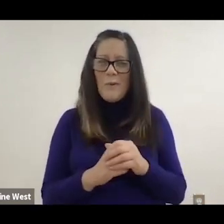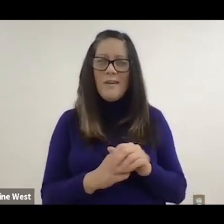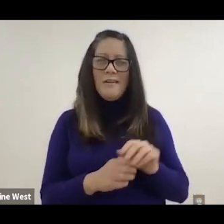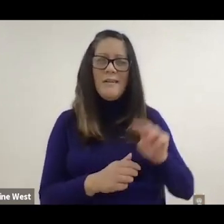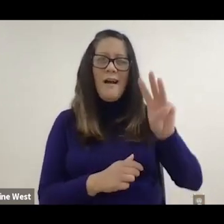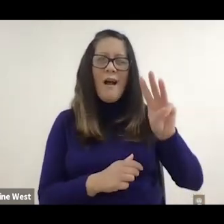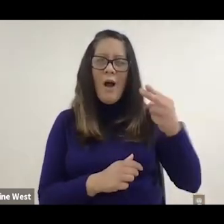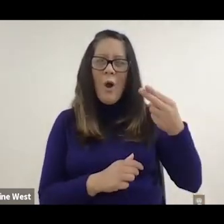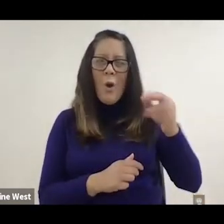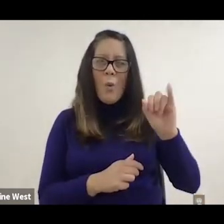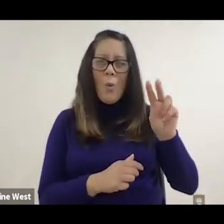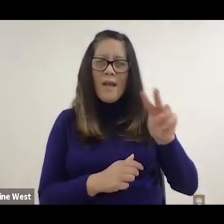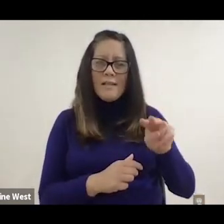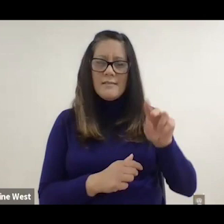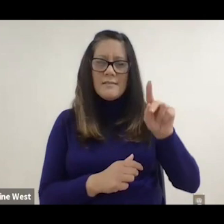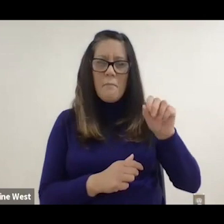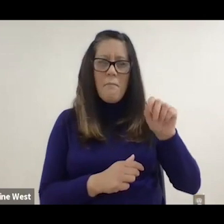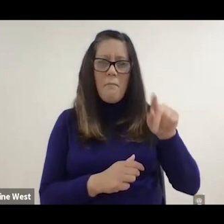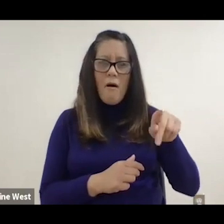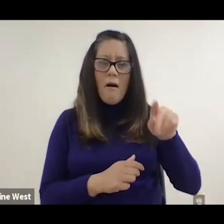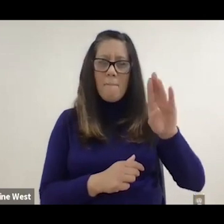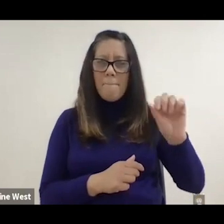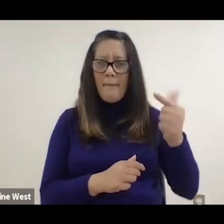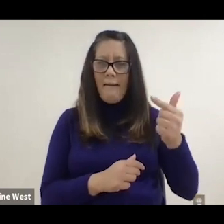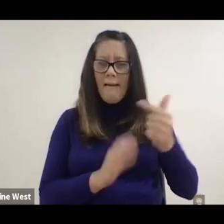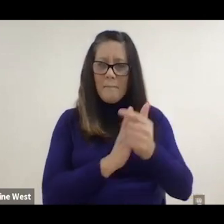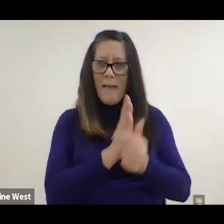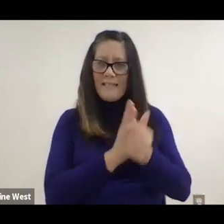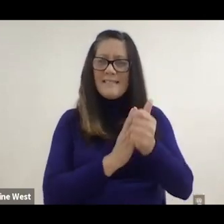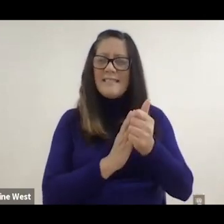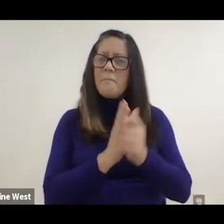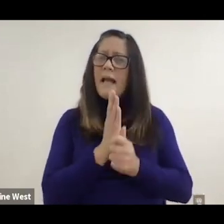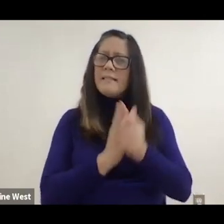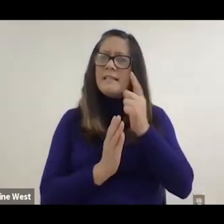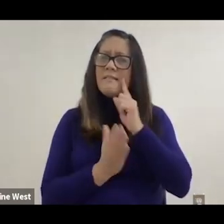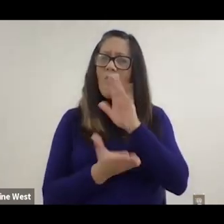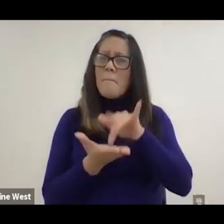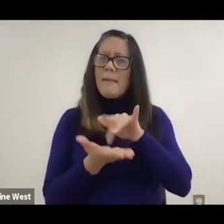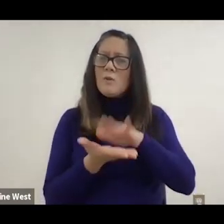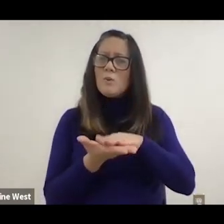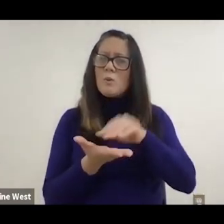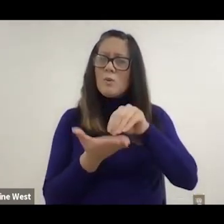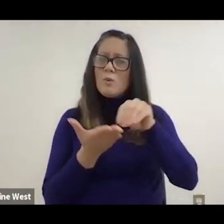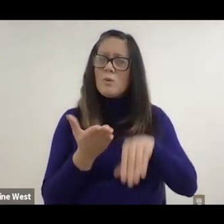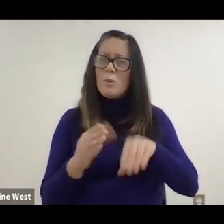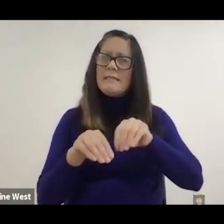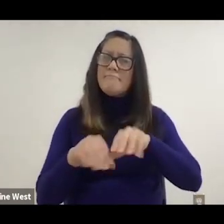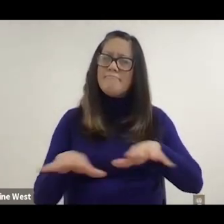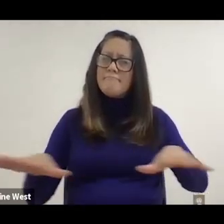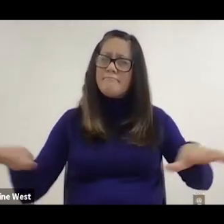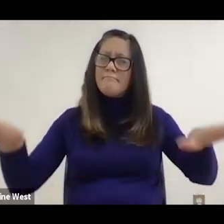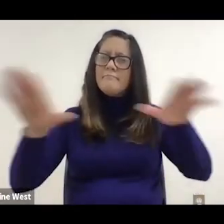Whizz Pop Bang magazine is a magazine for middle schoolers. With the circulation of about a million